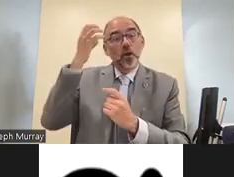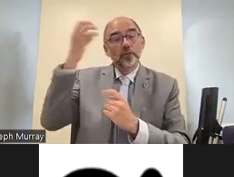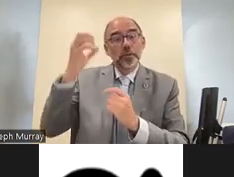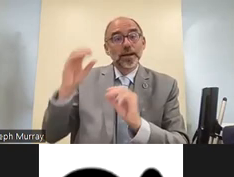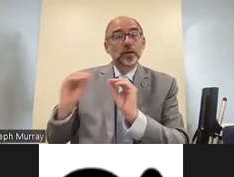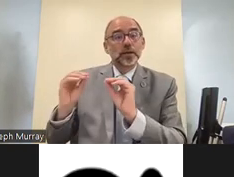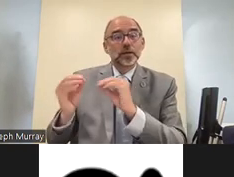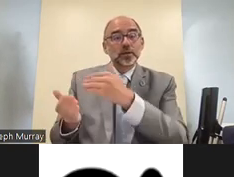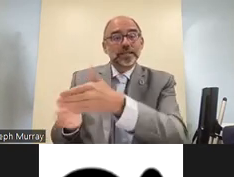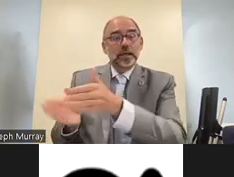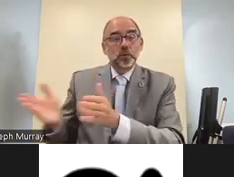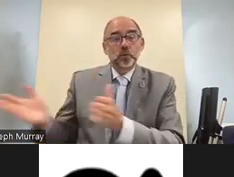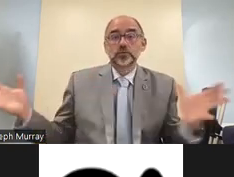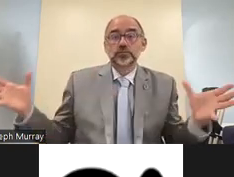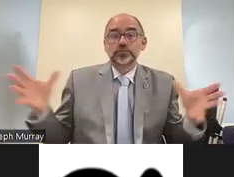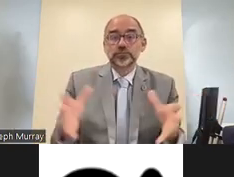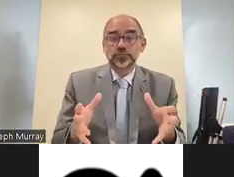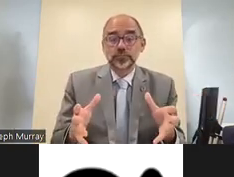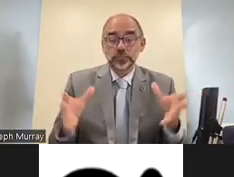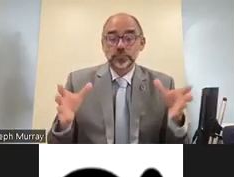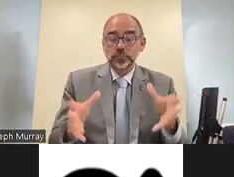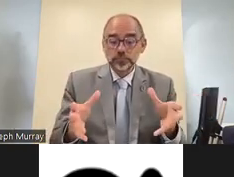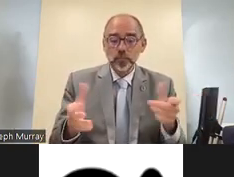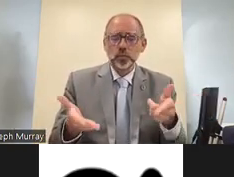across the representative alongside representatives from national